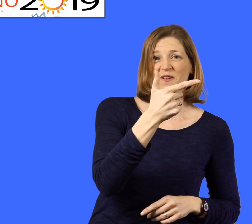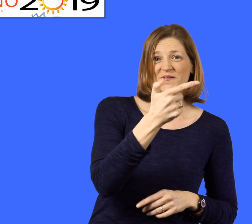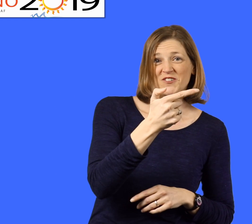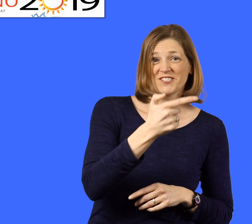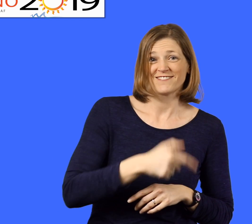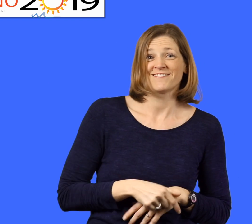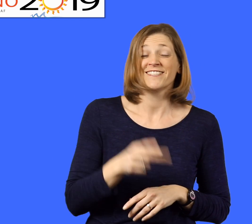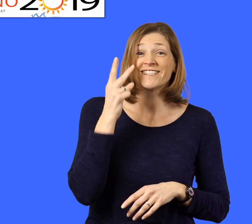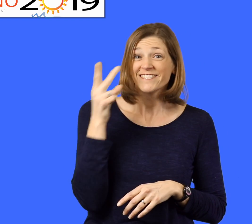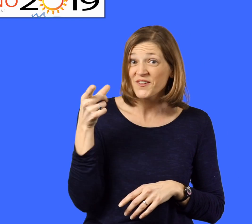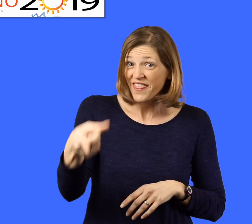See you then!